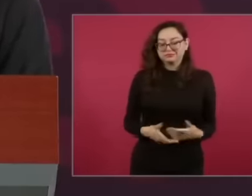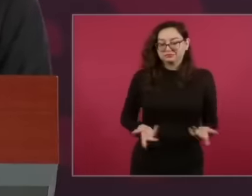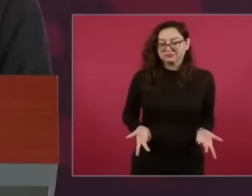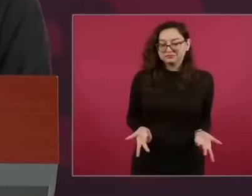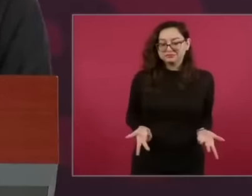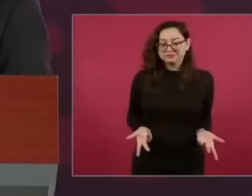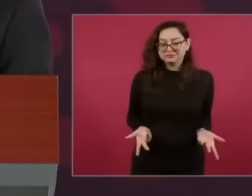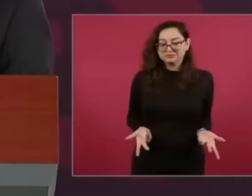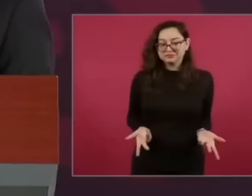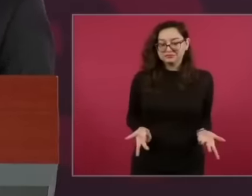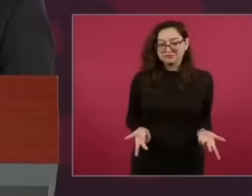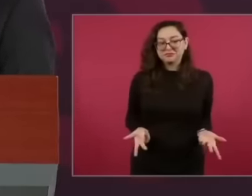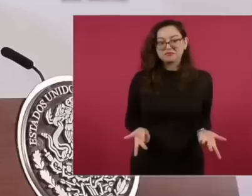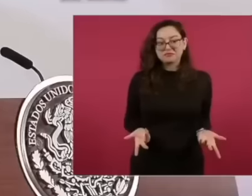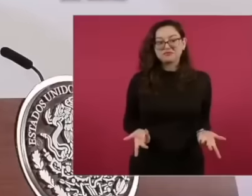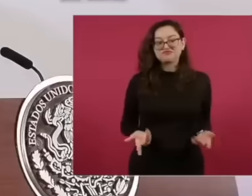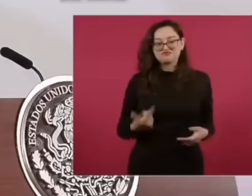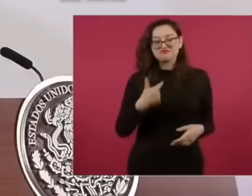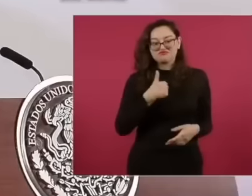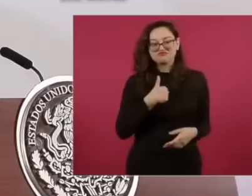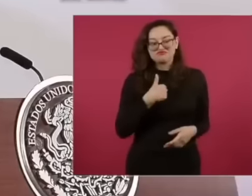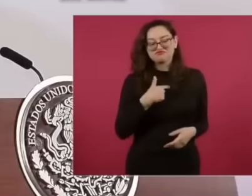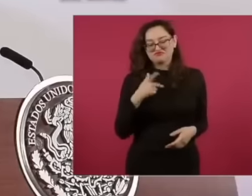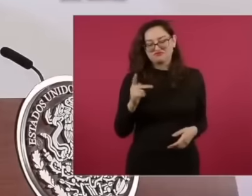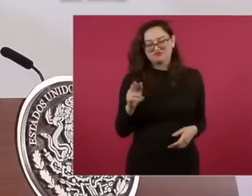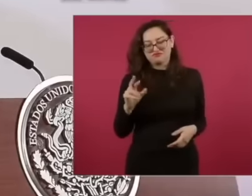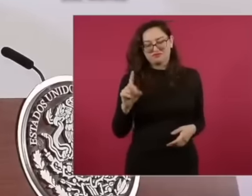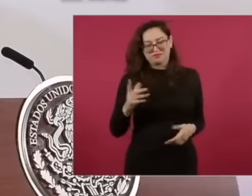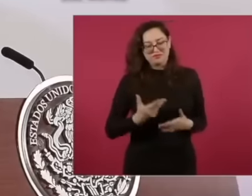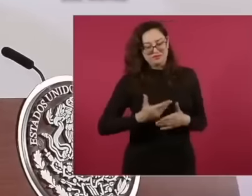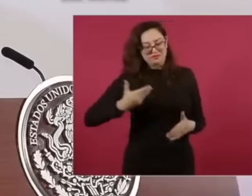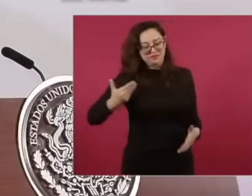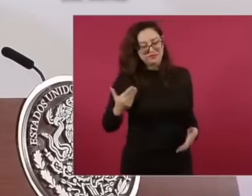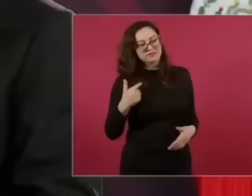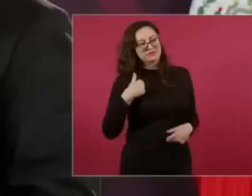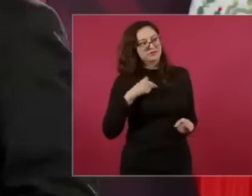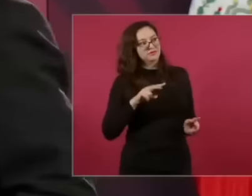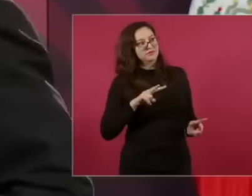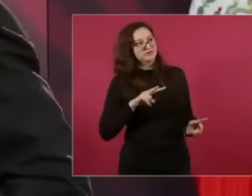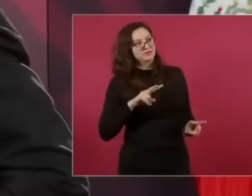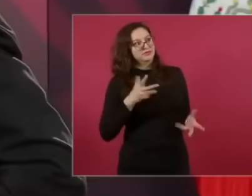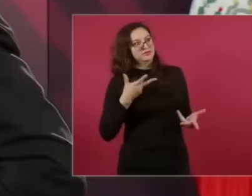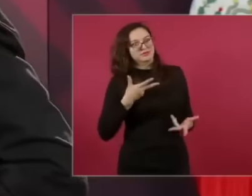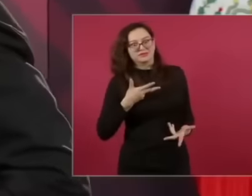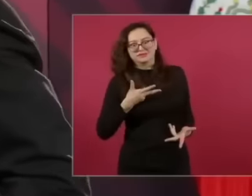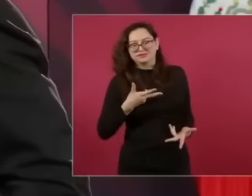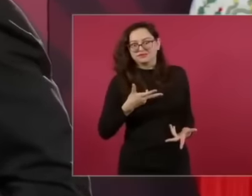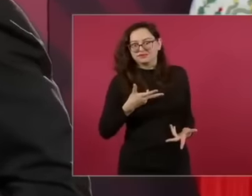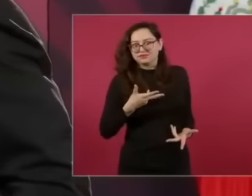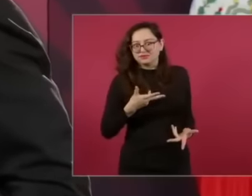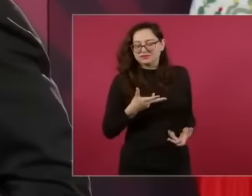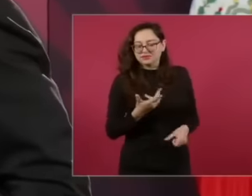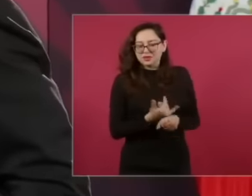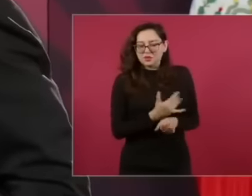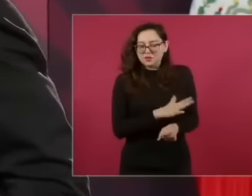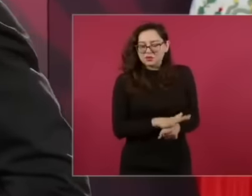opposition but they took